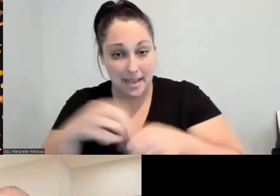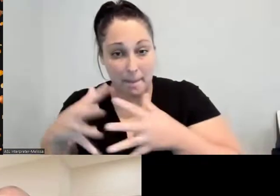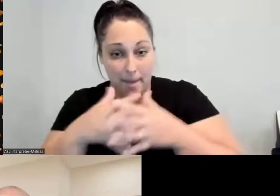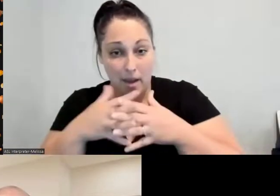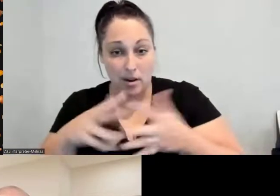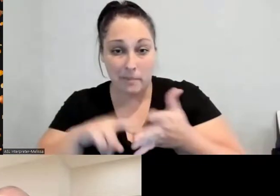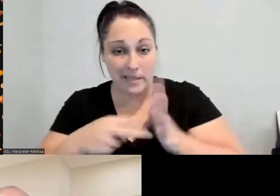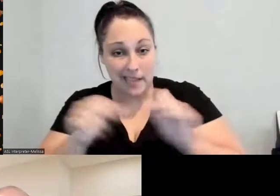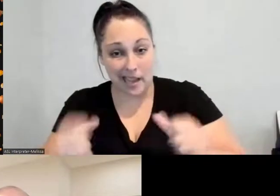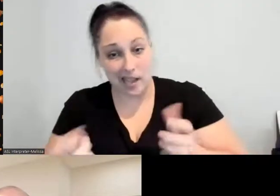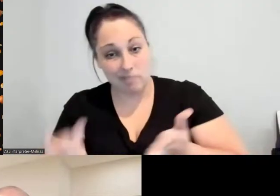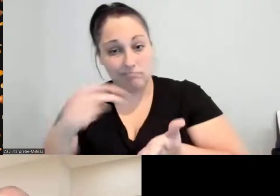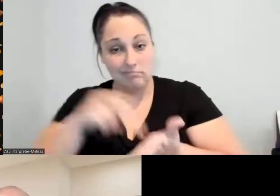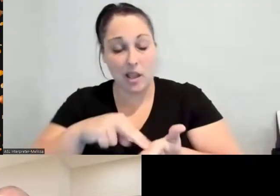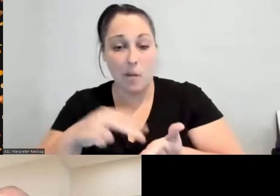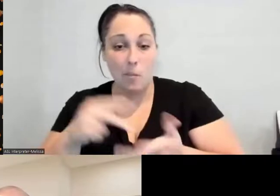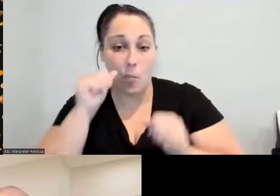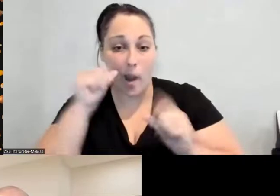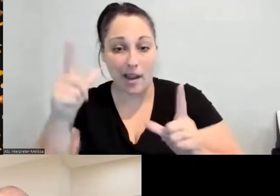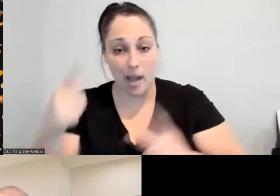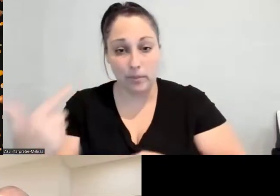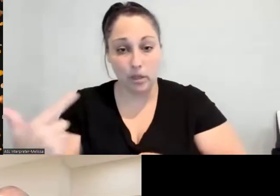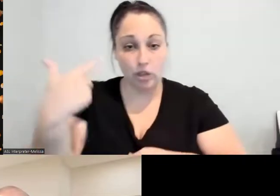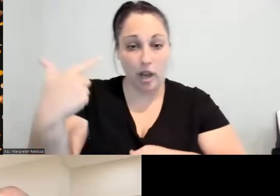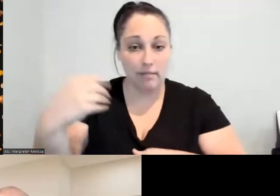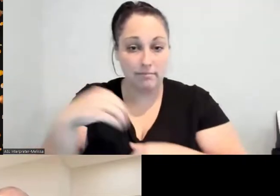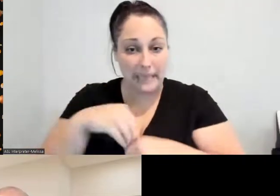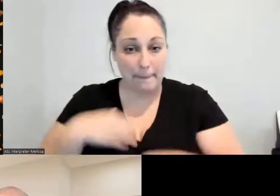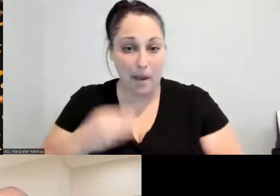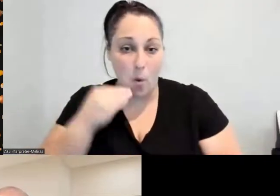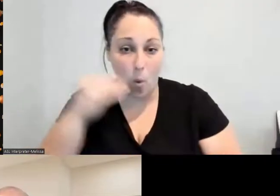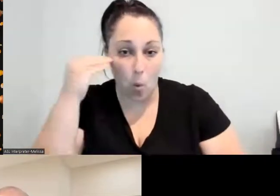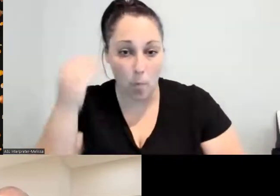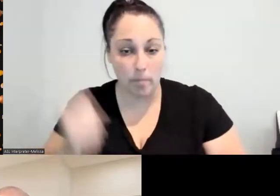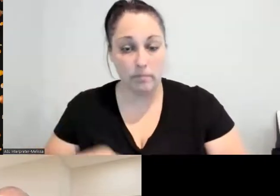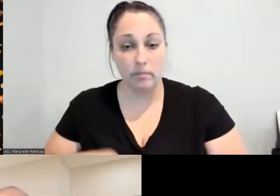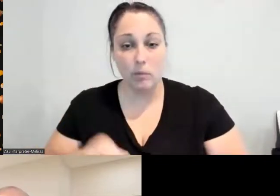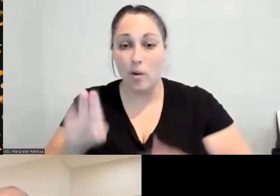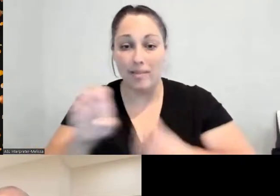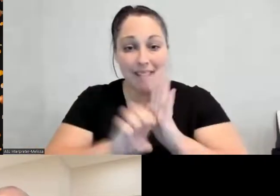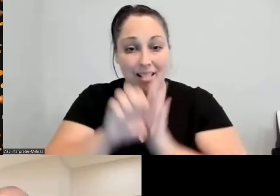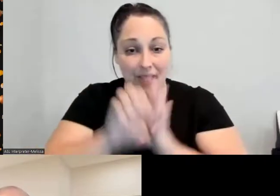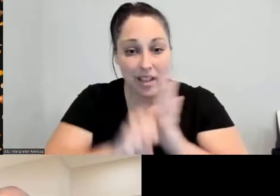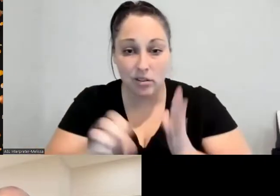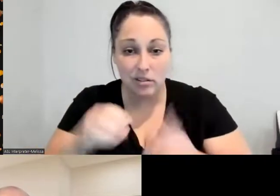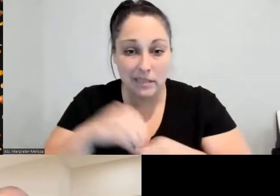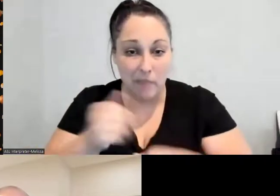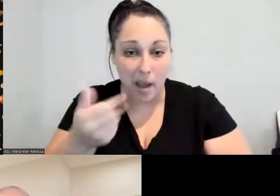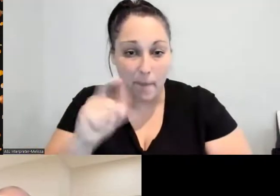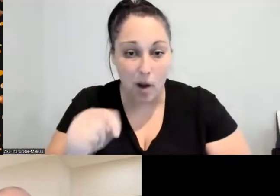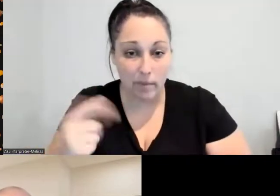or going up the elevator in my apartment; right? So I want to take that pressure off of people.